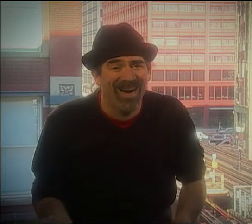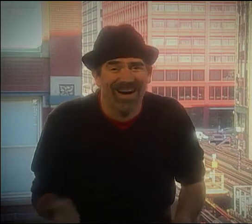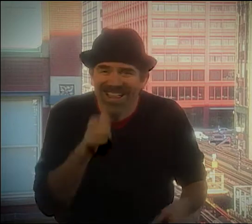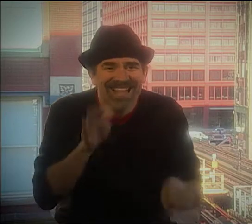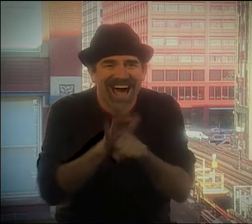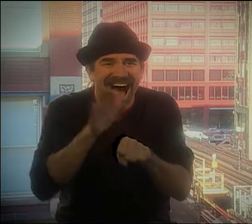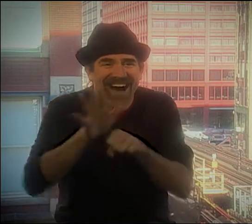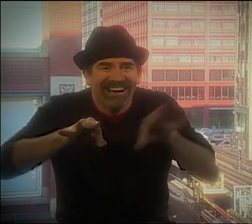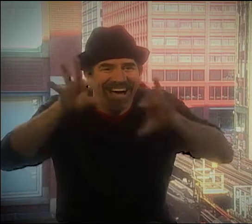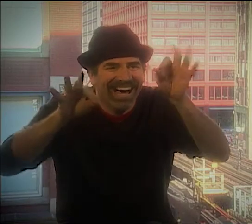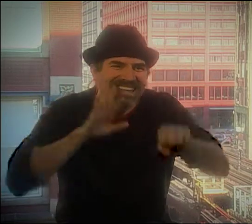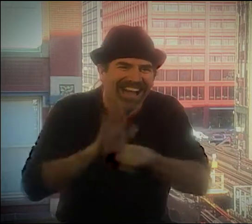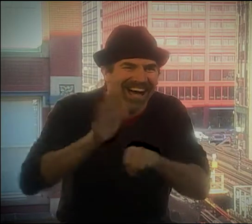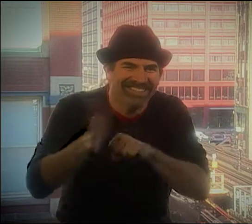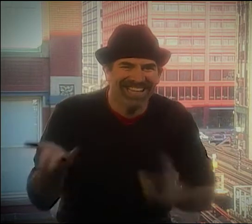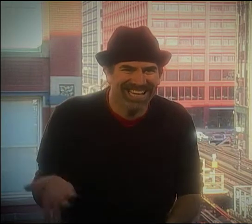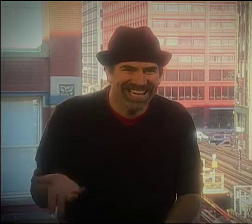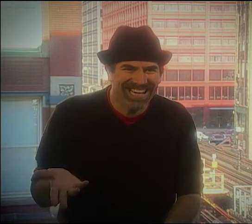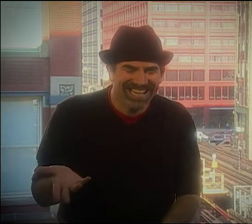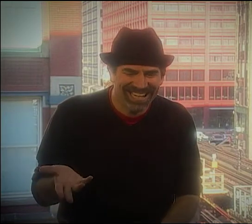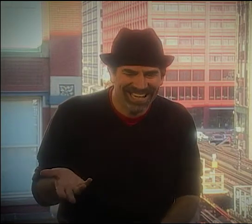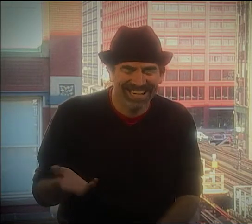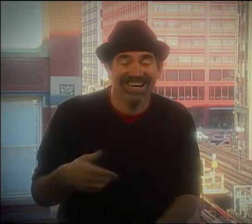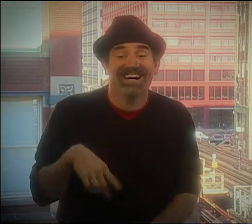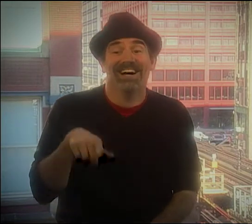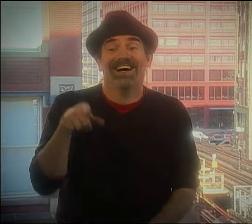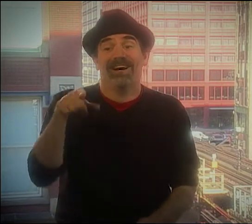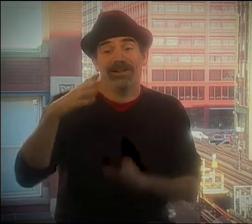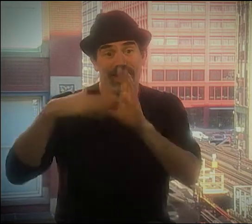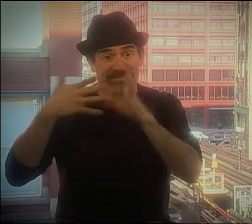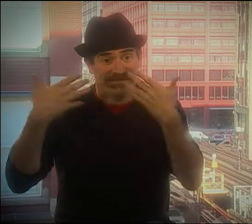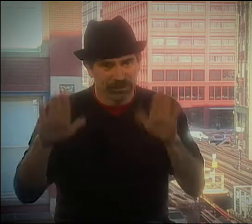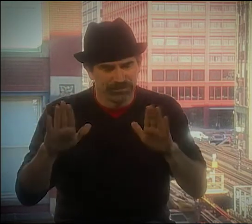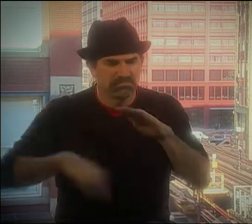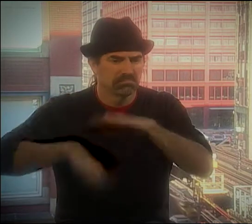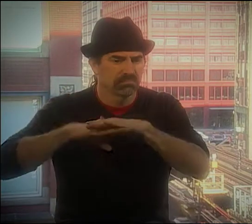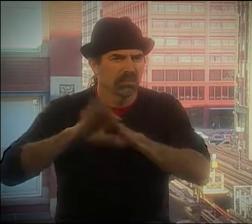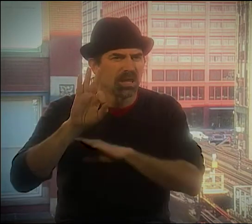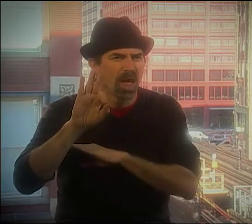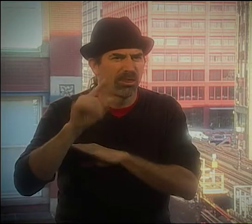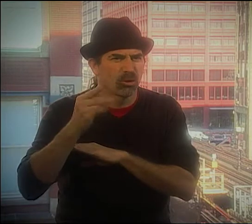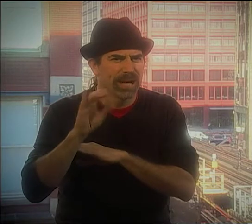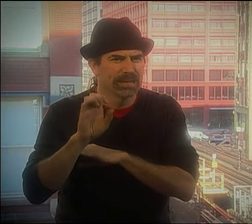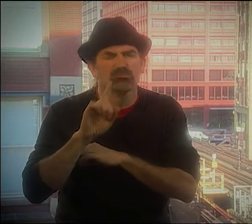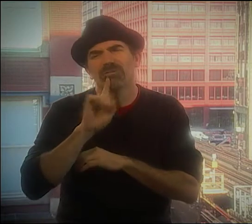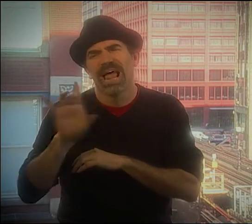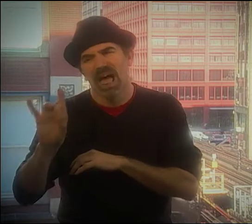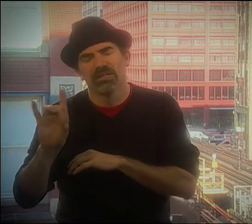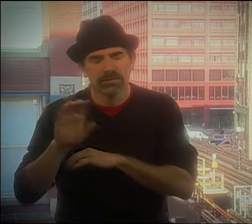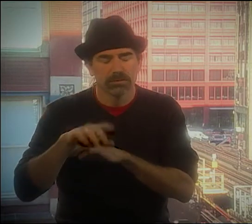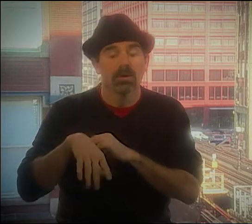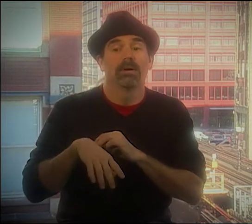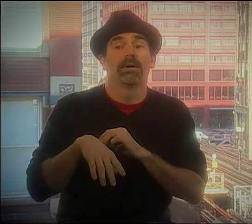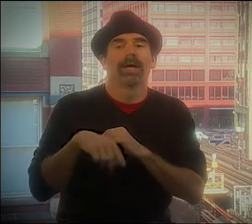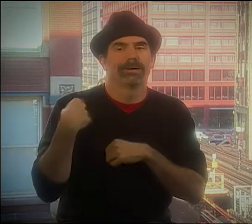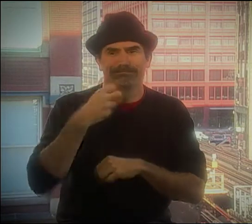I DIDN'T EVEN KNOW THE ENTIRE ALPHABET AT THAT TIME. AFTER CLARKE SCHOOL--I WENT THERE TO EIGHTH GRADE--